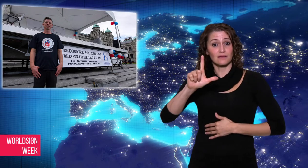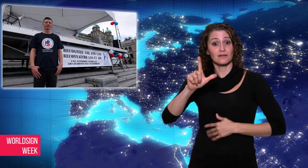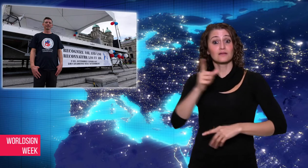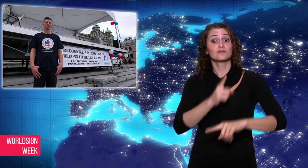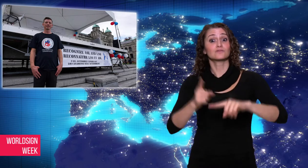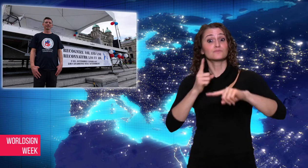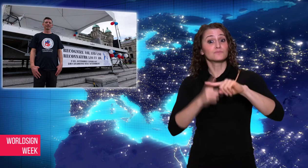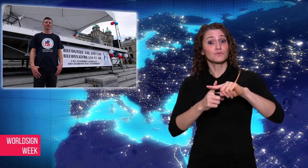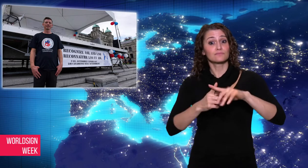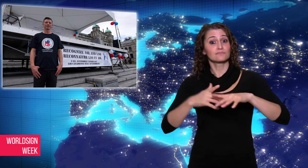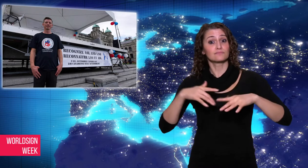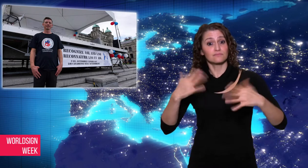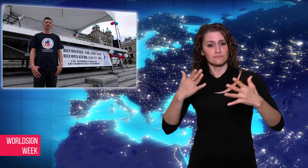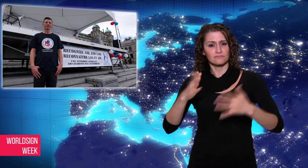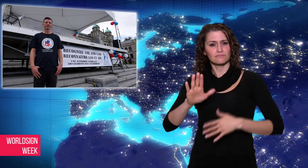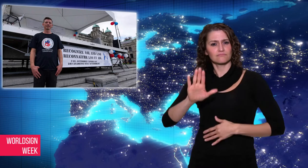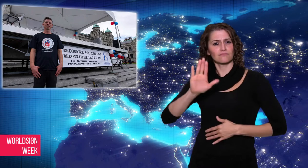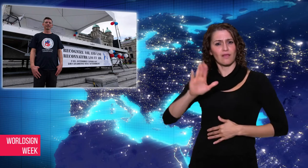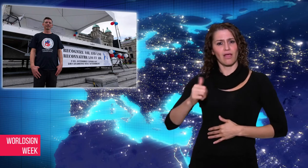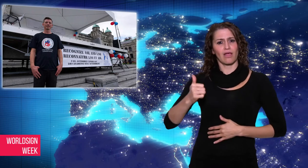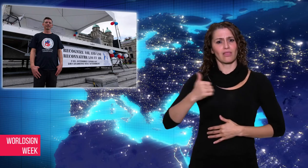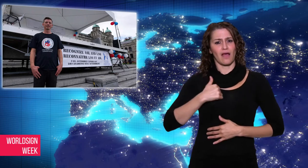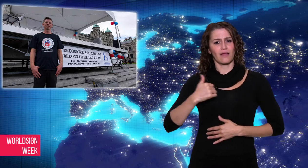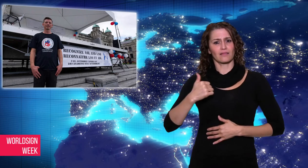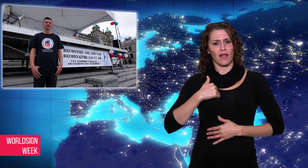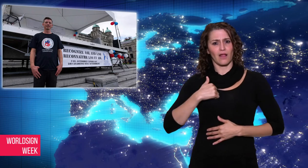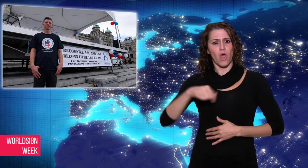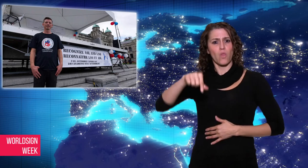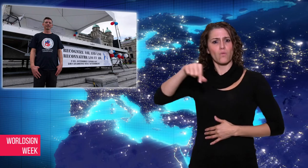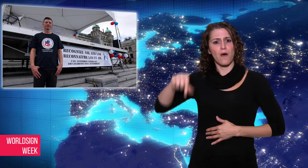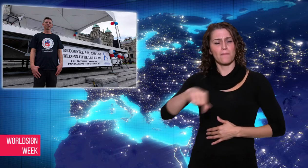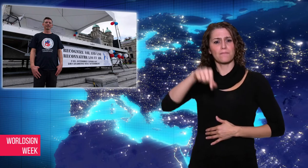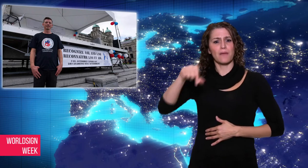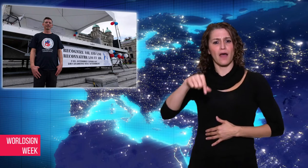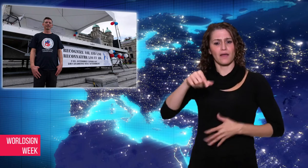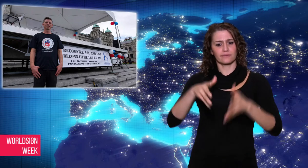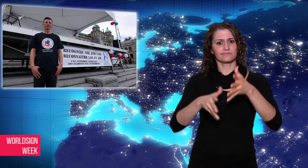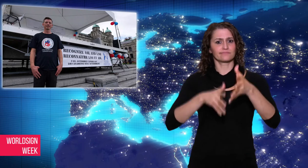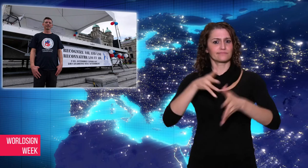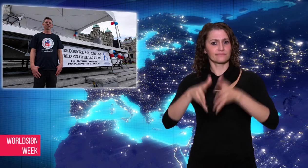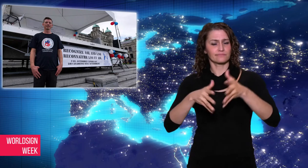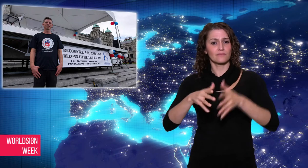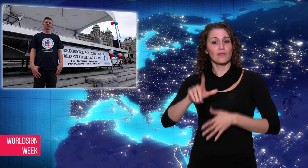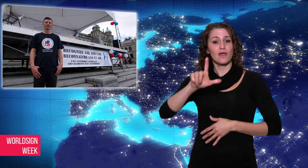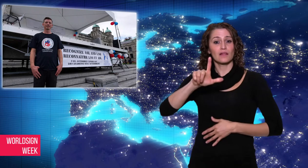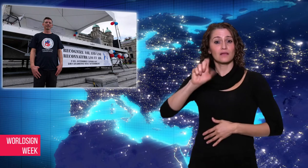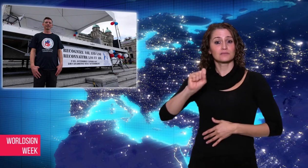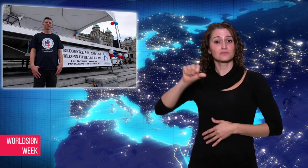Signes du Quebec (LSQ) as